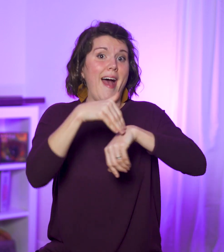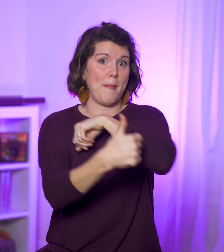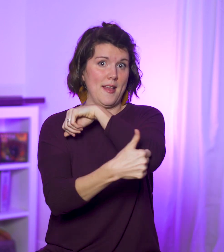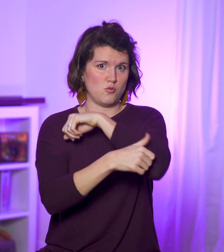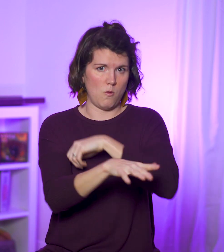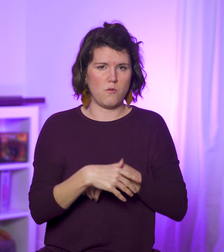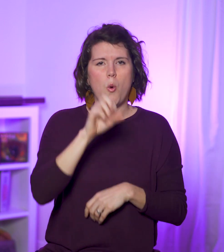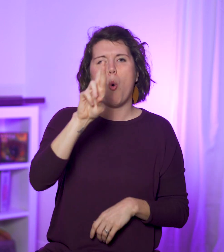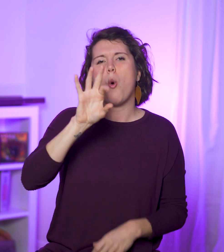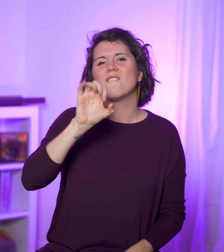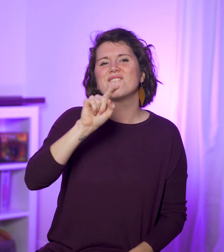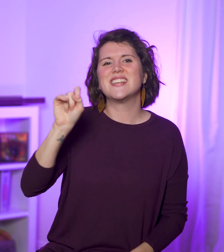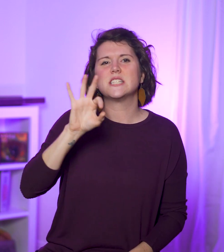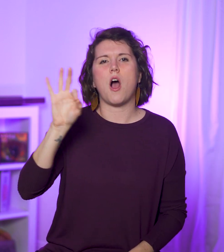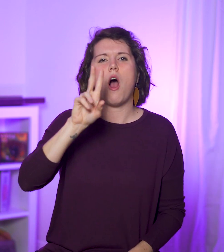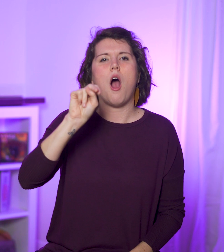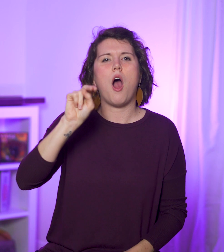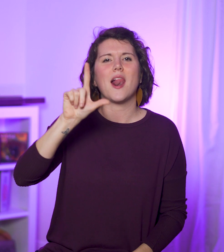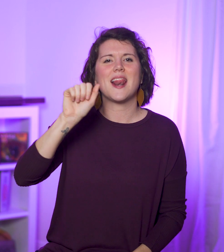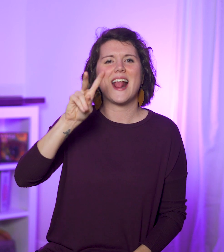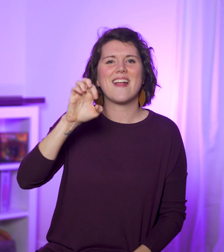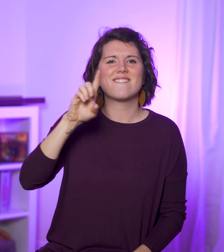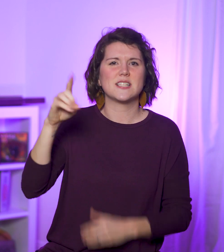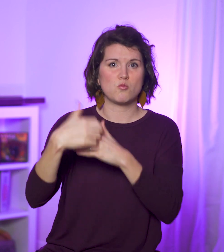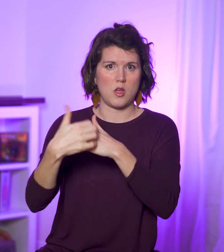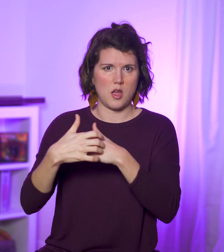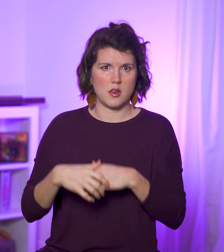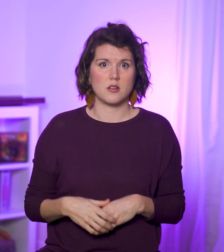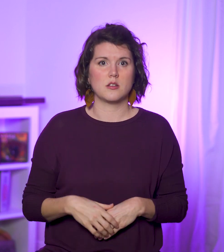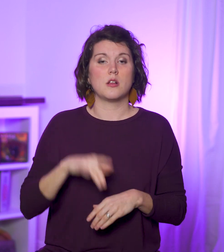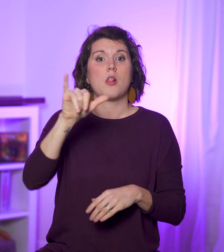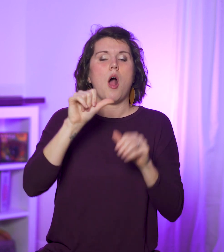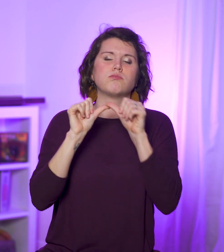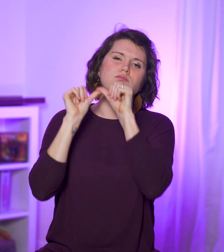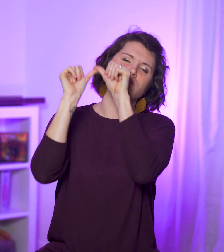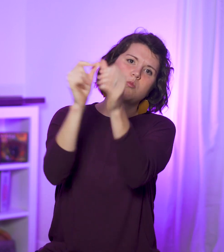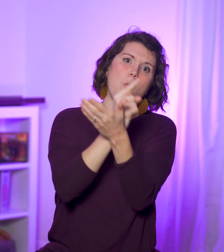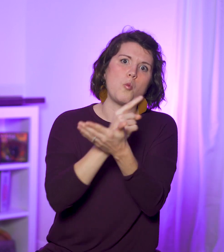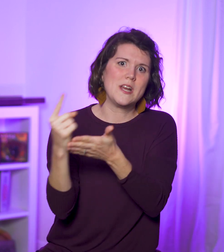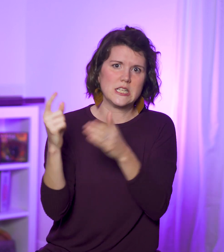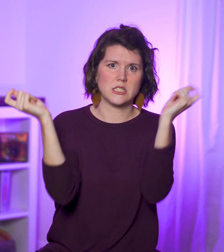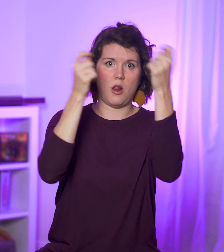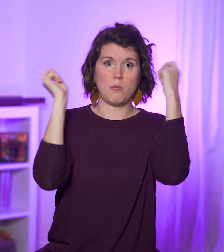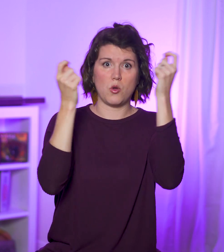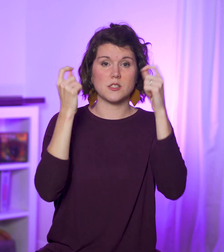at Passover (or the Feast of Unleavened Bread). It’s a weeklong celebration,